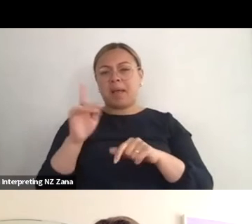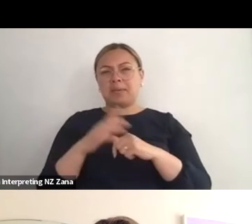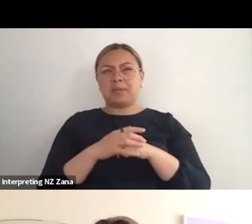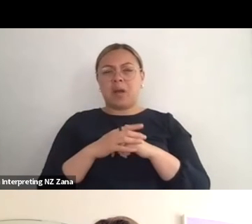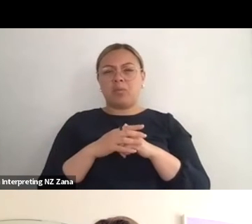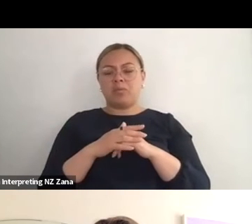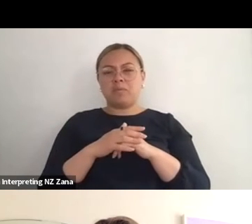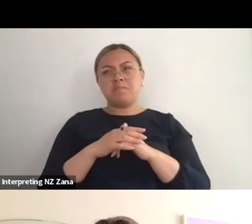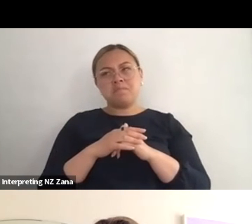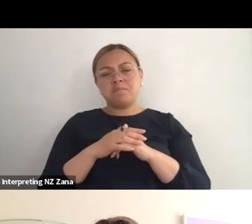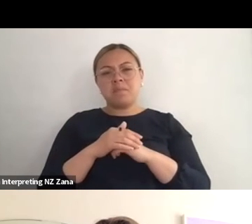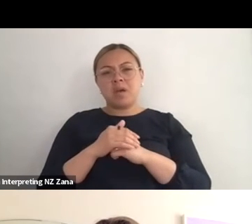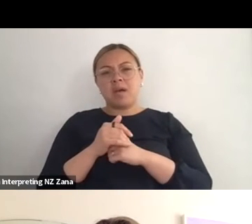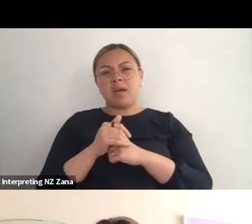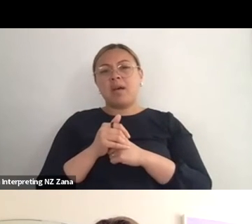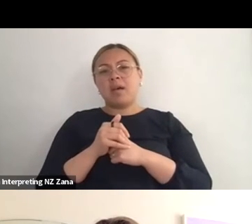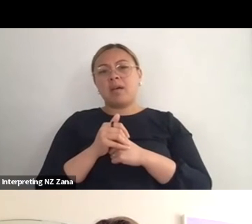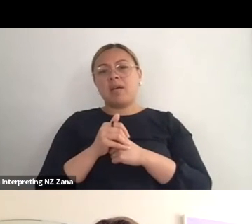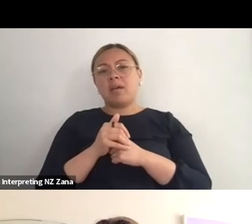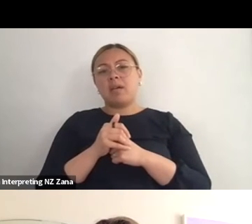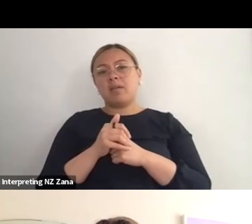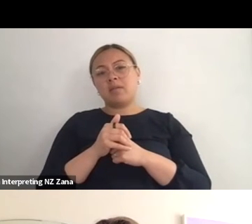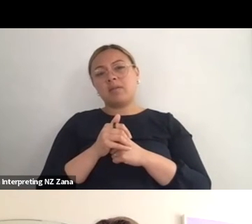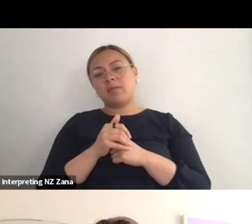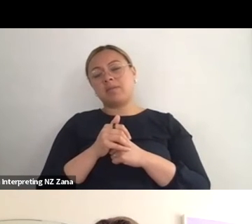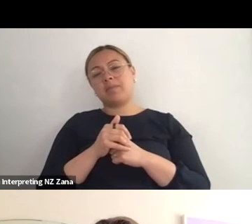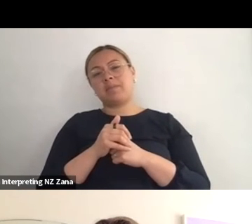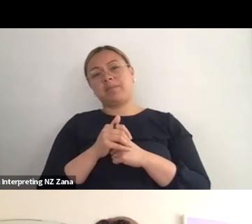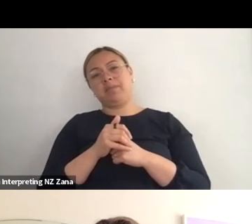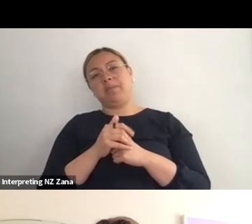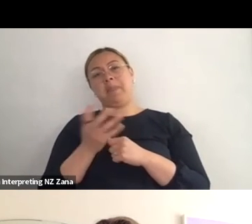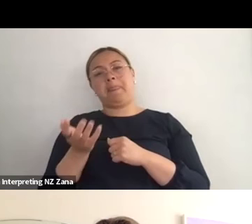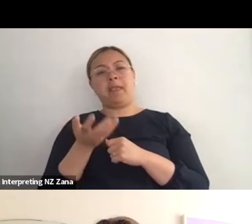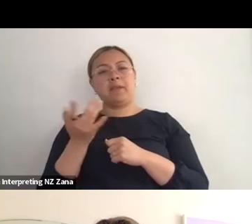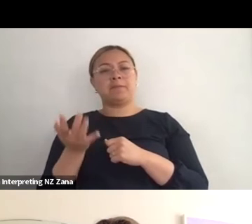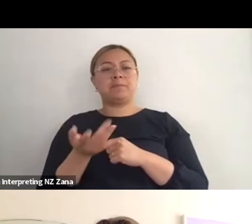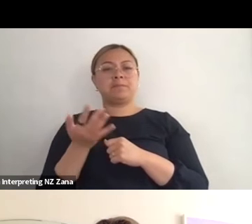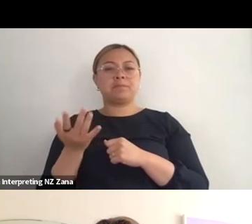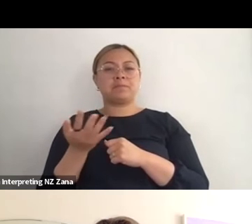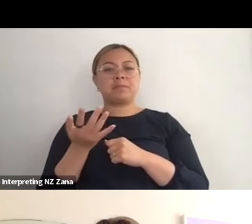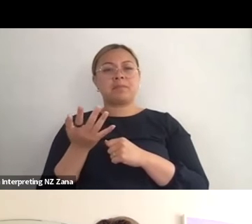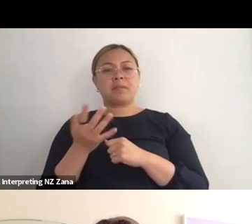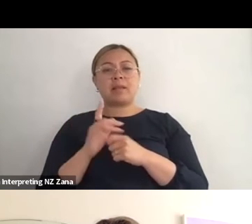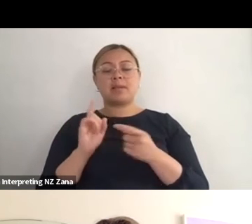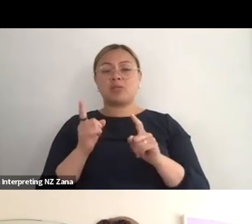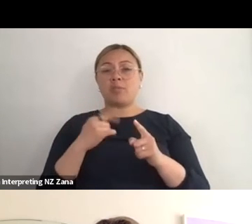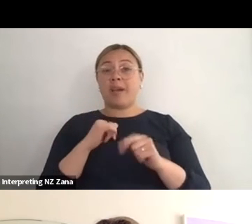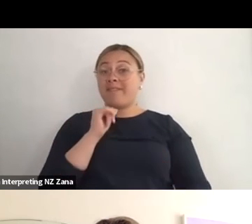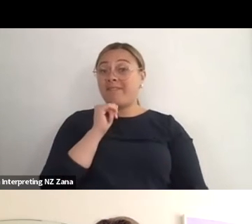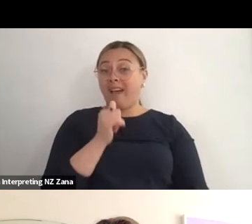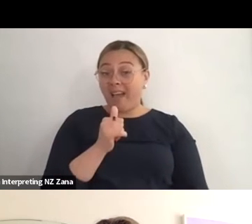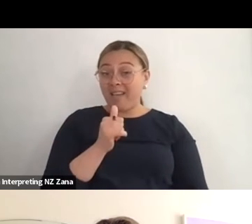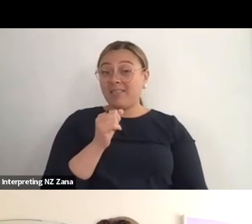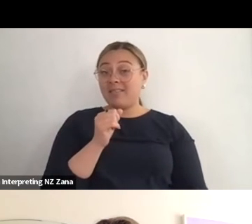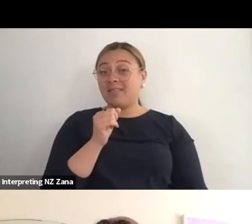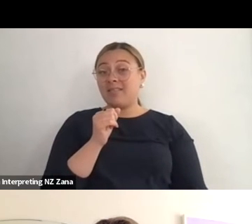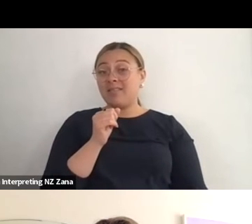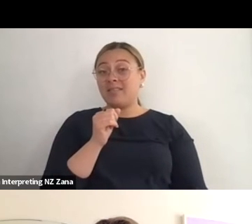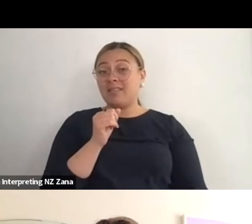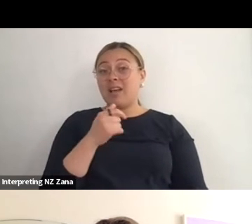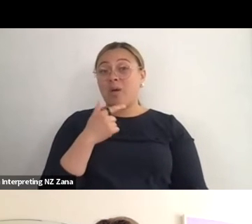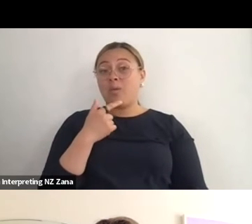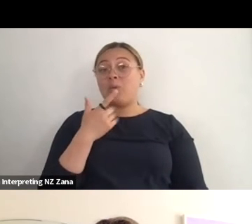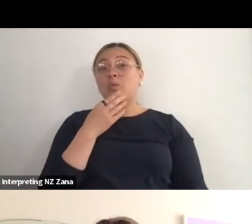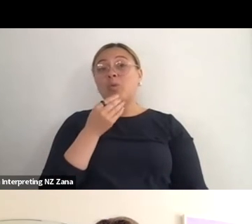or we've said- I mean where we do sometimes have fun is we insist on universal access to the,